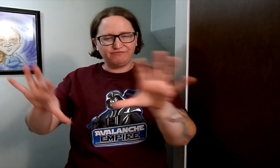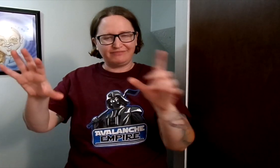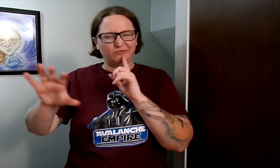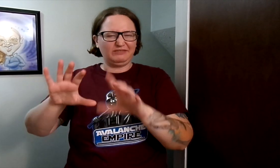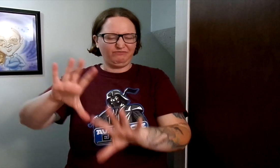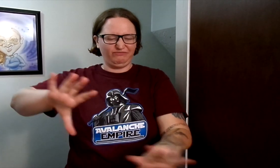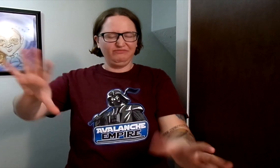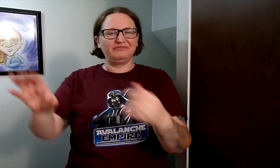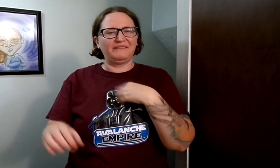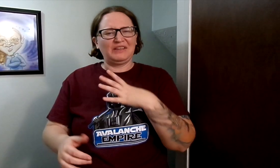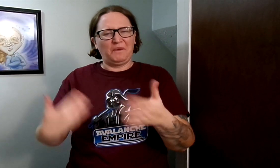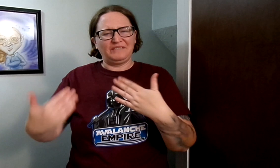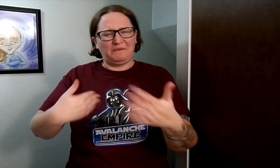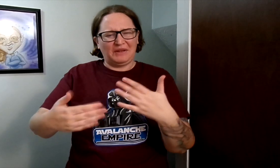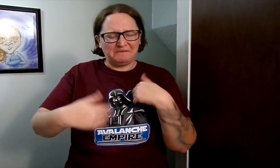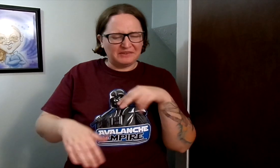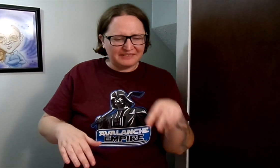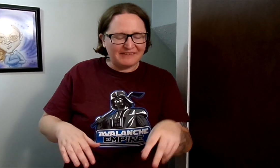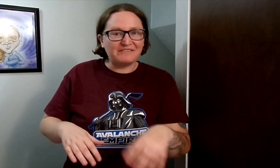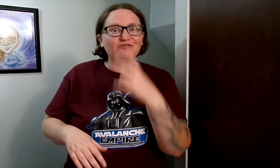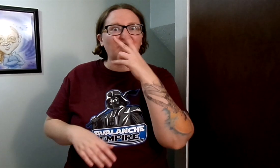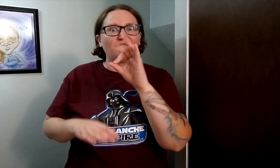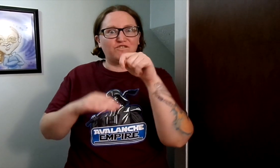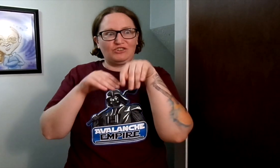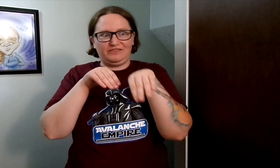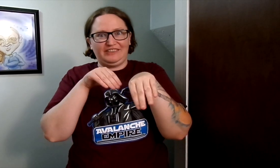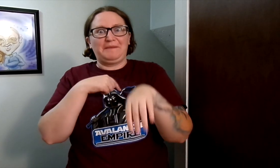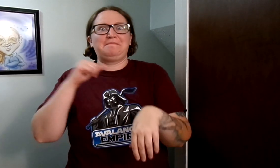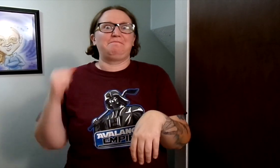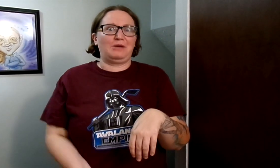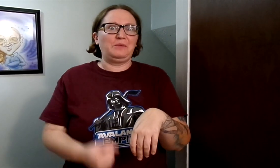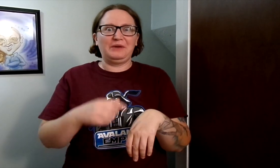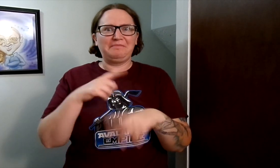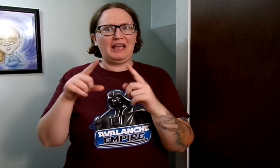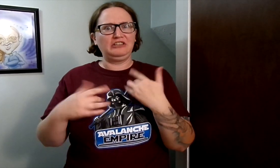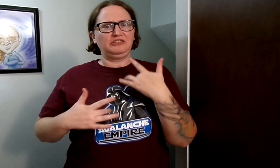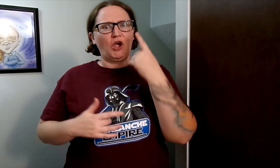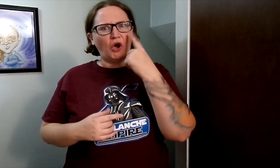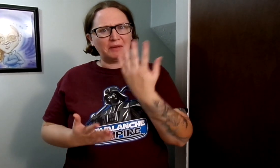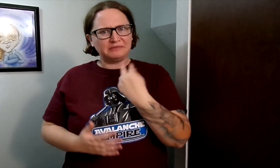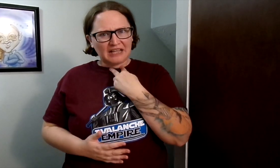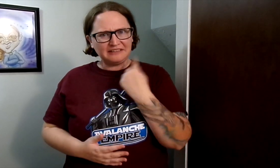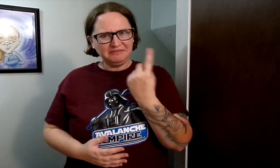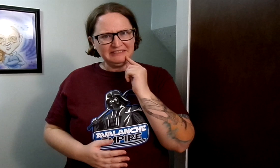where there's a bunch of boxes shoved up against the wall and I looked and I finally saw a foot. I was like YES! But I was concerned because I thought maybe she was stuck.